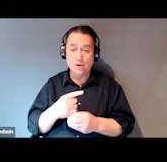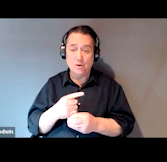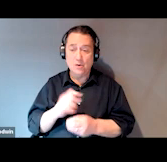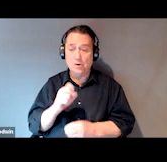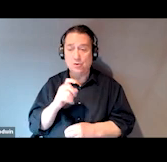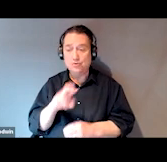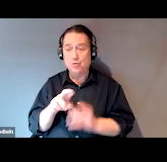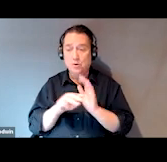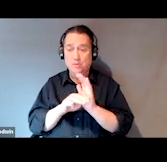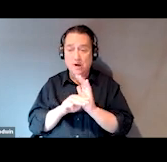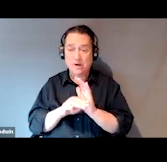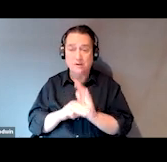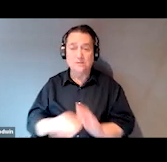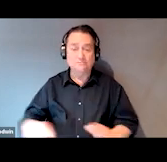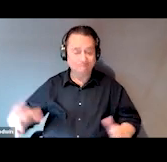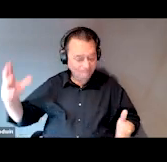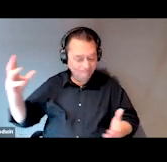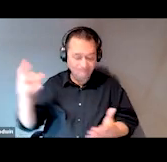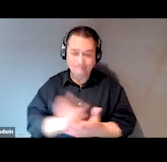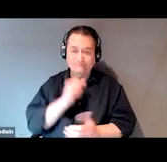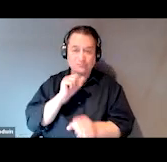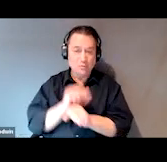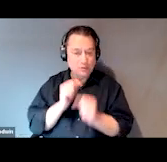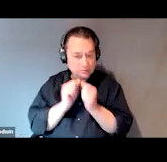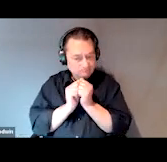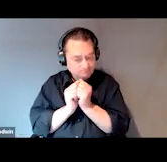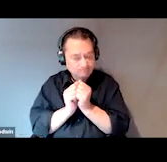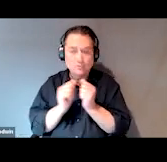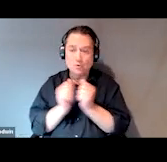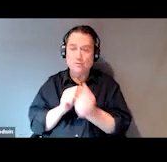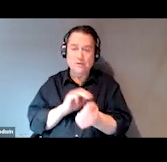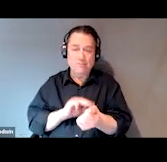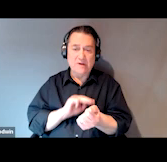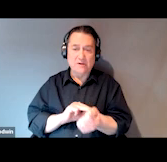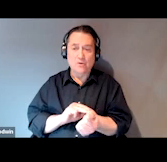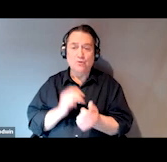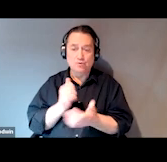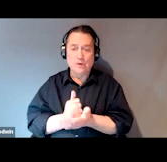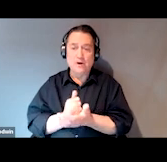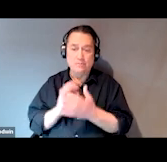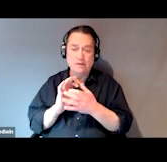and the advantages of working closely with your medical counterparts to help connect your clients' necessary services.